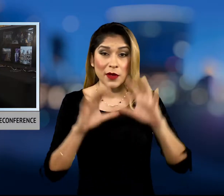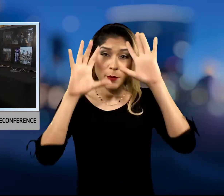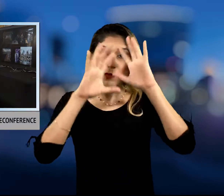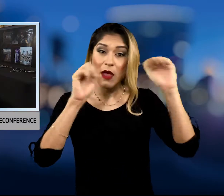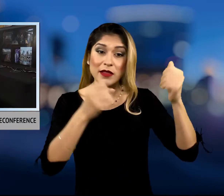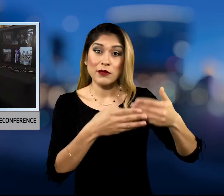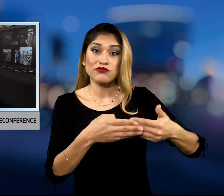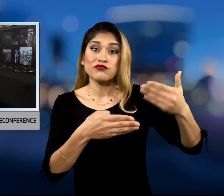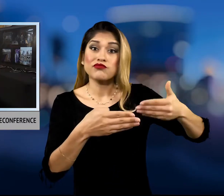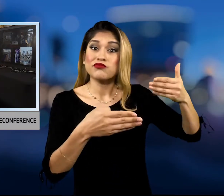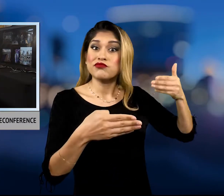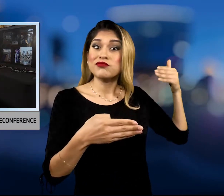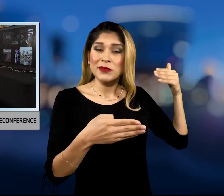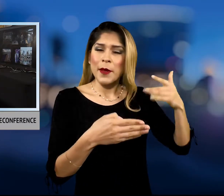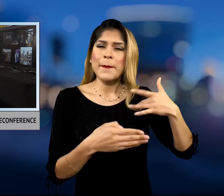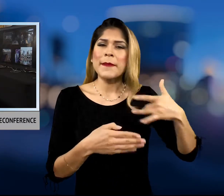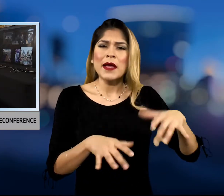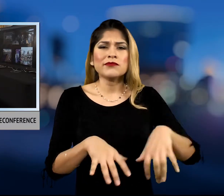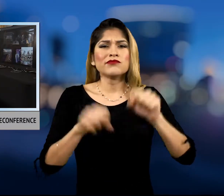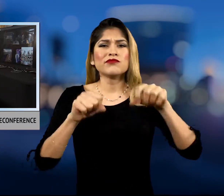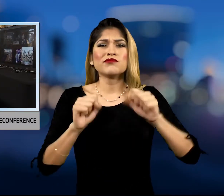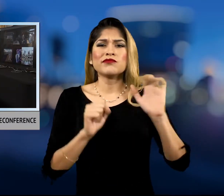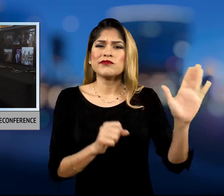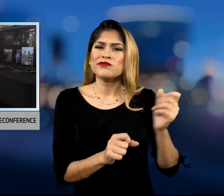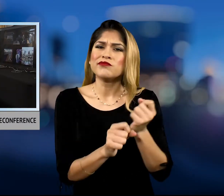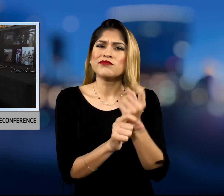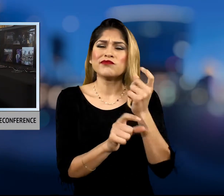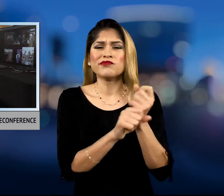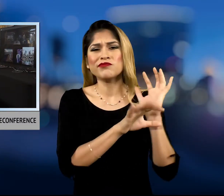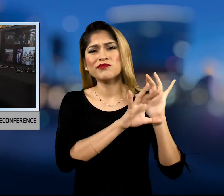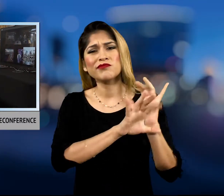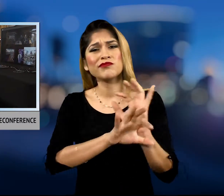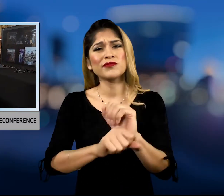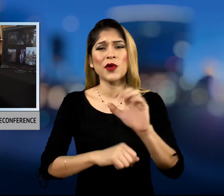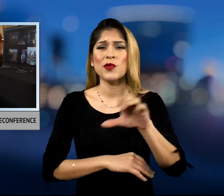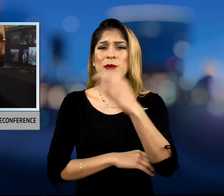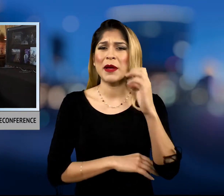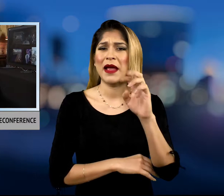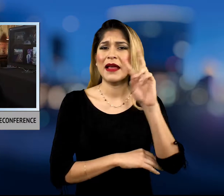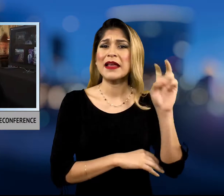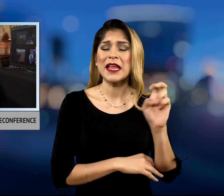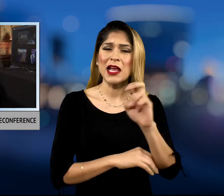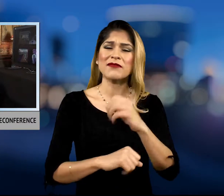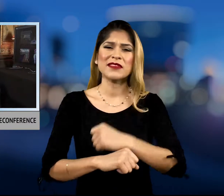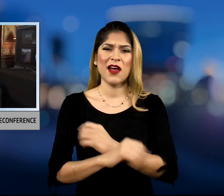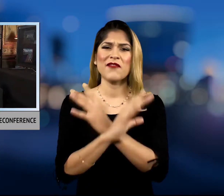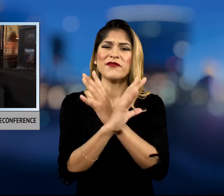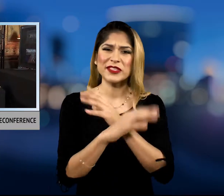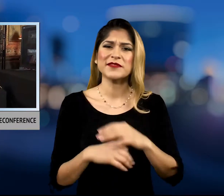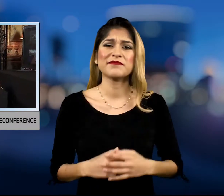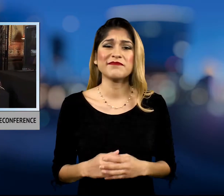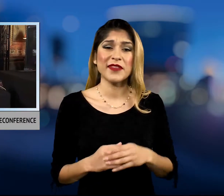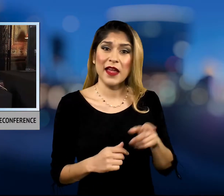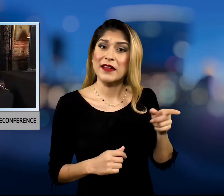The Christmas Eve teleconference continues a tradition set by past presidents.